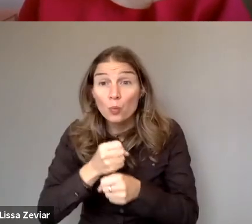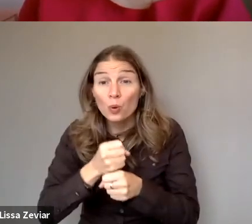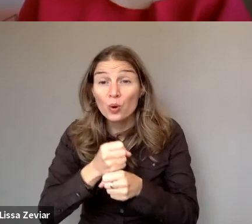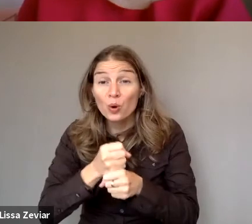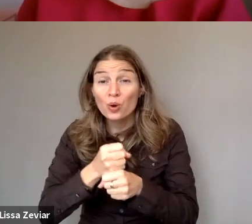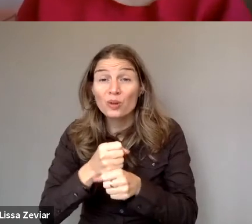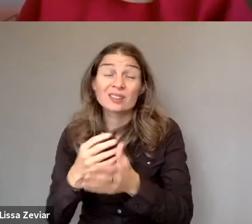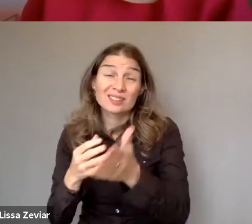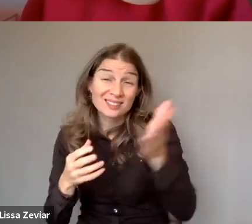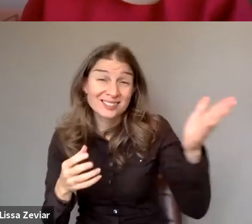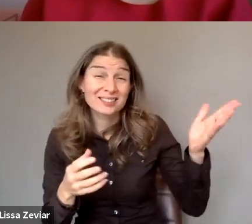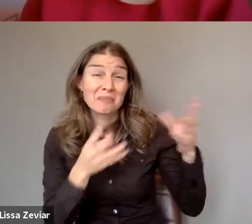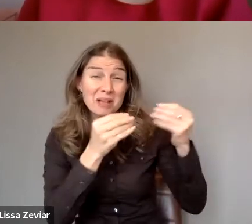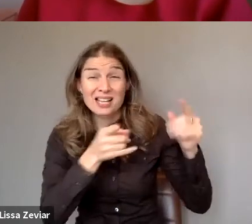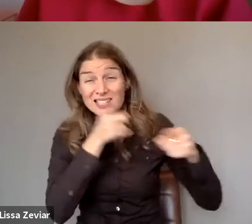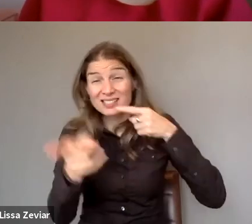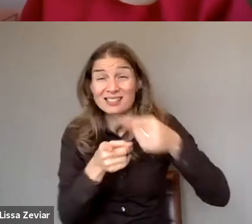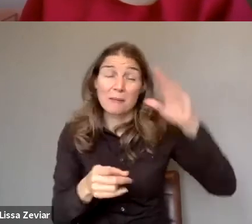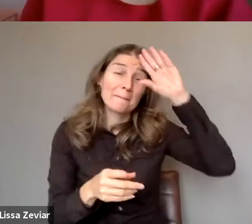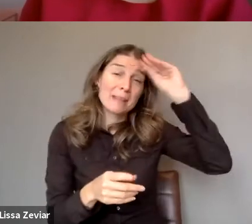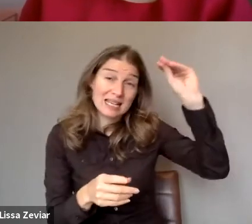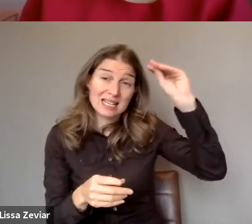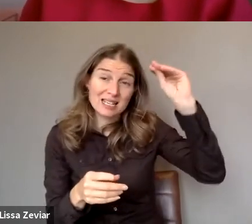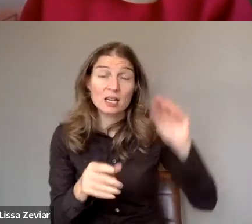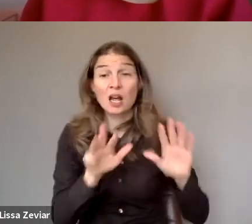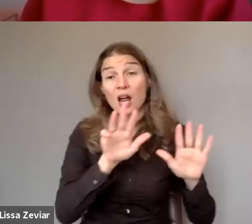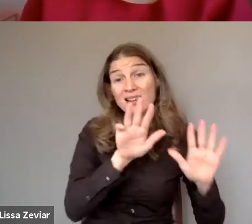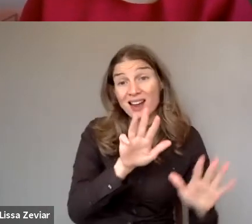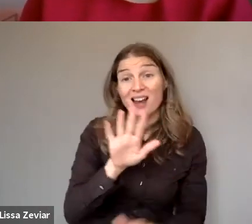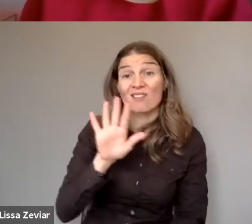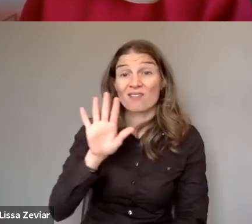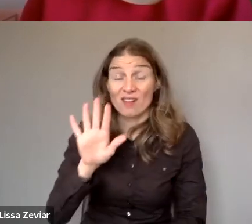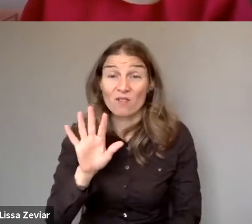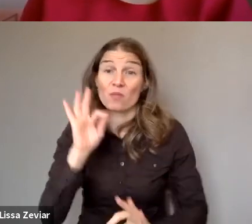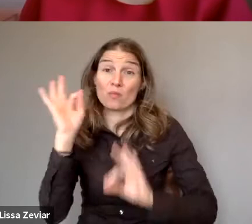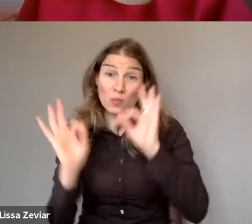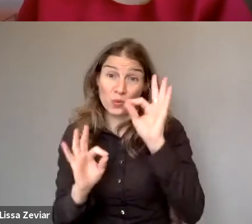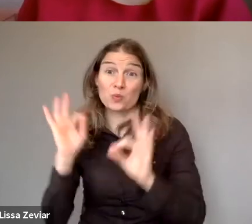They are 95% for their offenders.